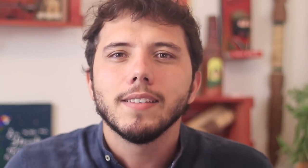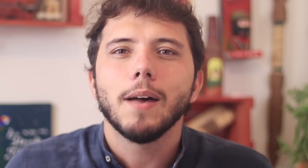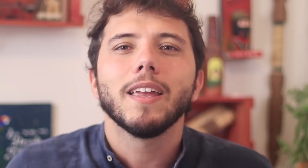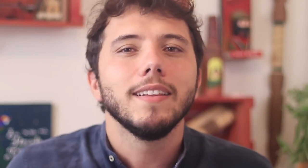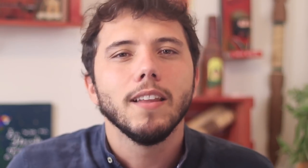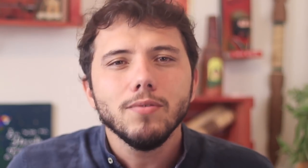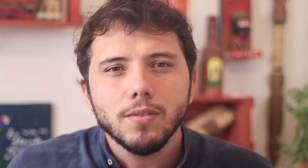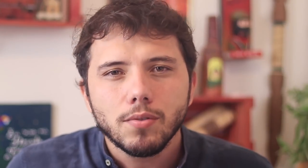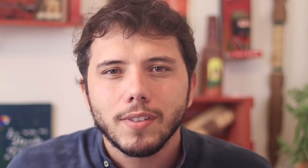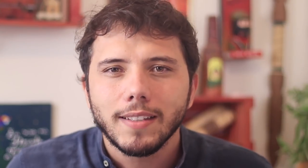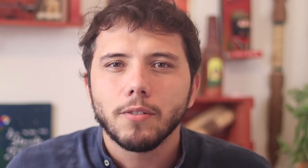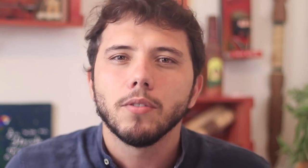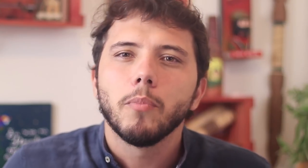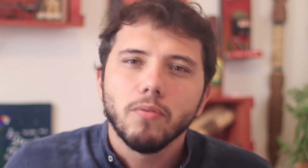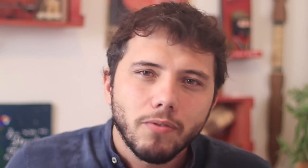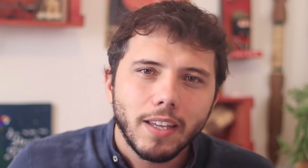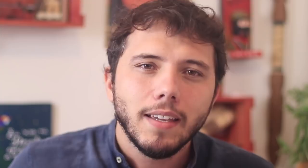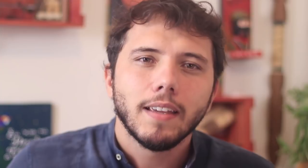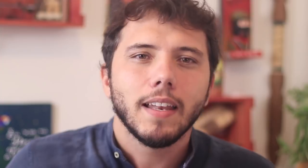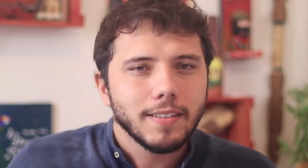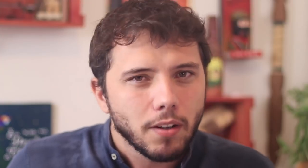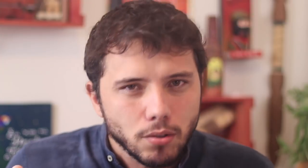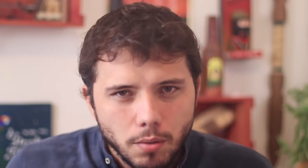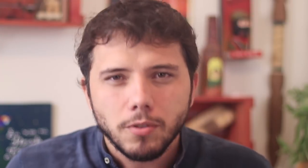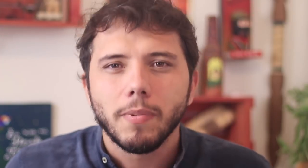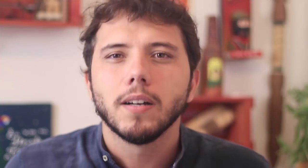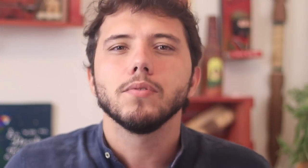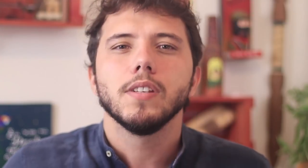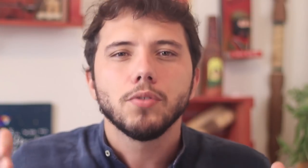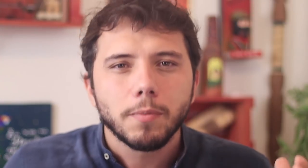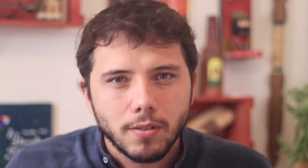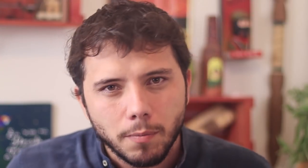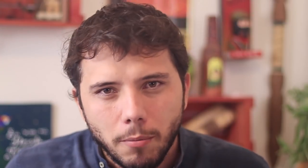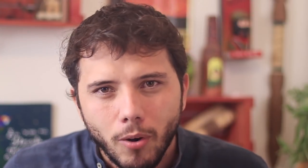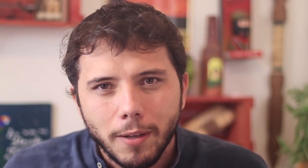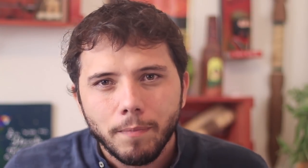and he knows that he will not be able to hold it when the people realize that he handed it all to the banks and left people for dead.